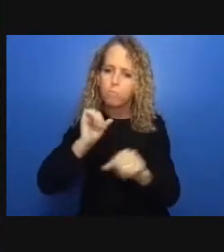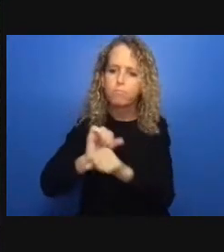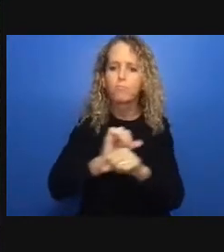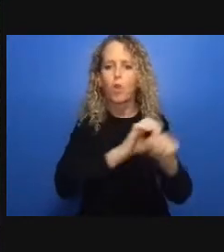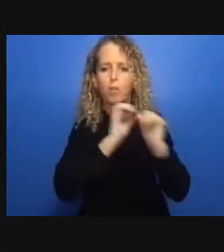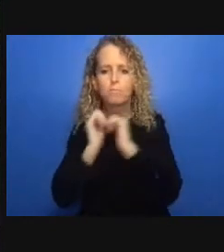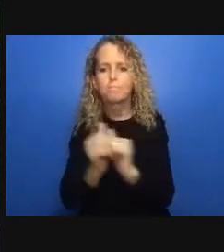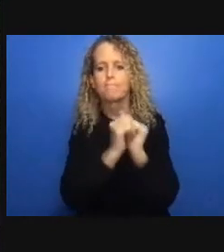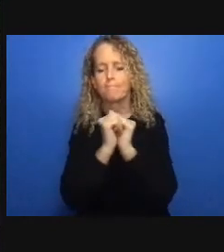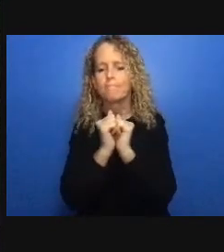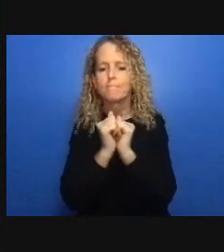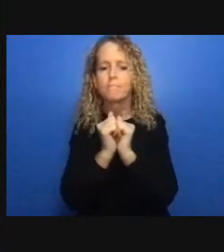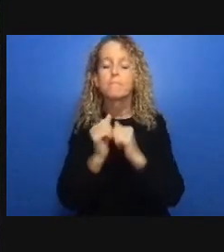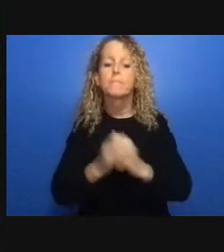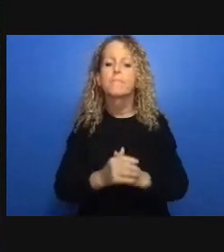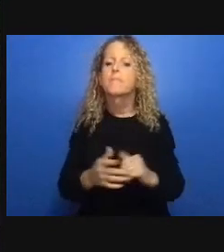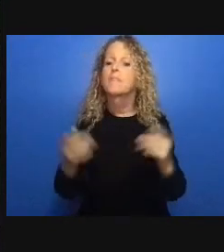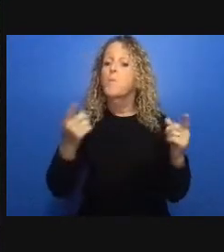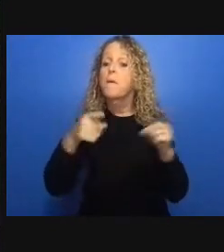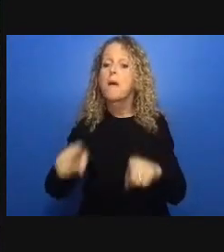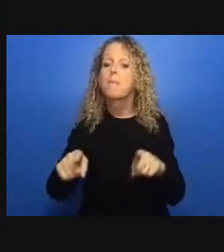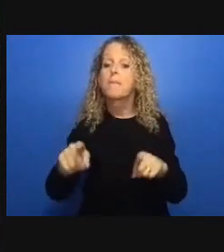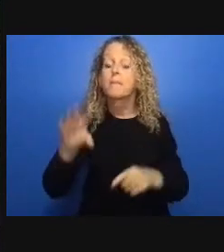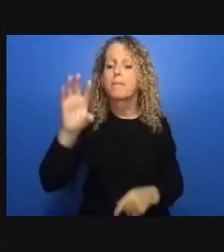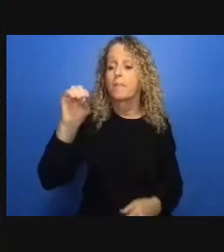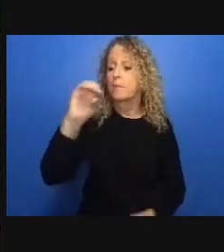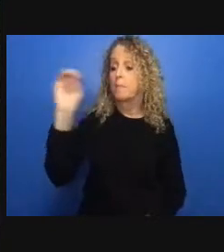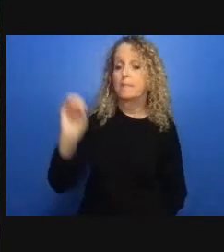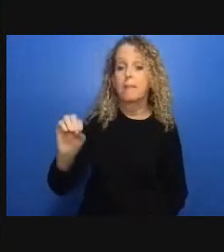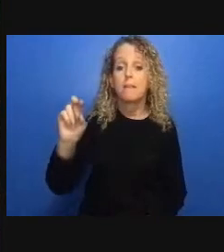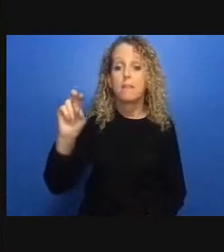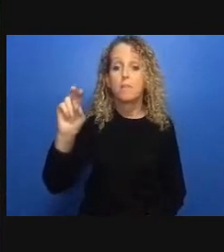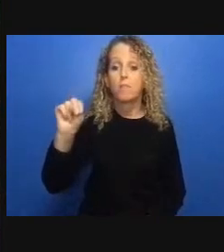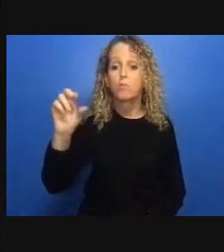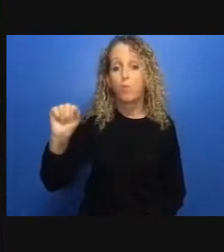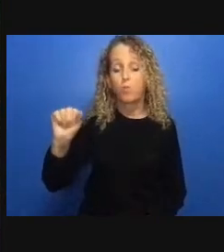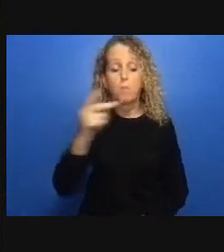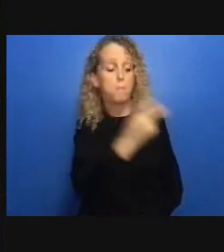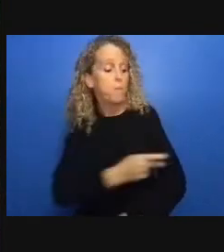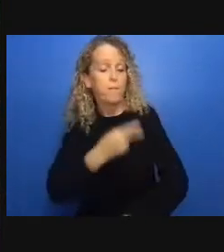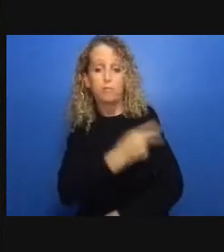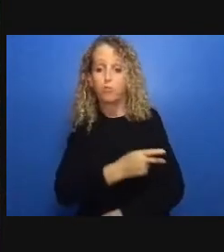for the first three months of the pandemic it was not broad enough or long enough if you were